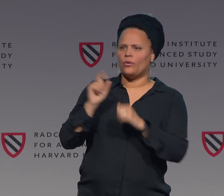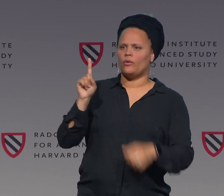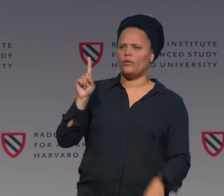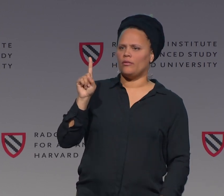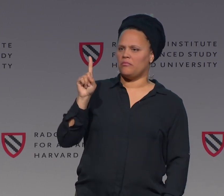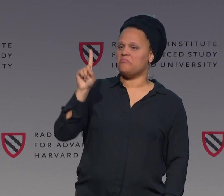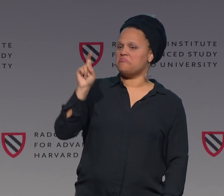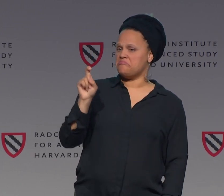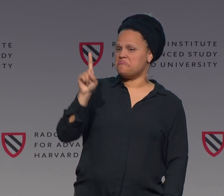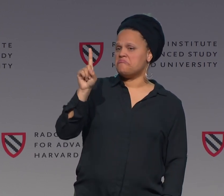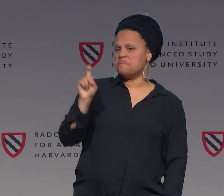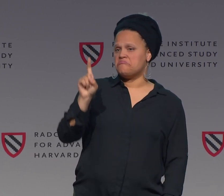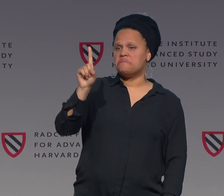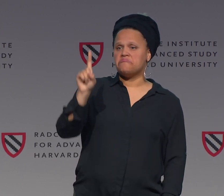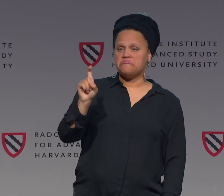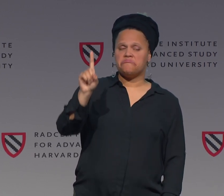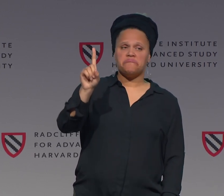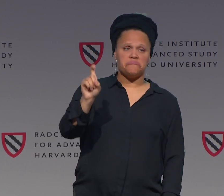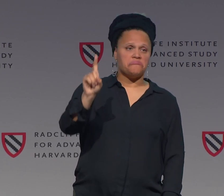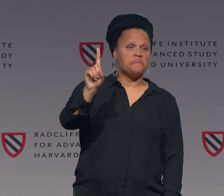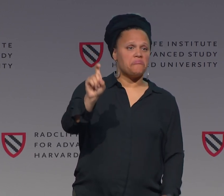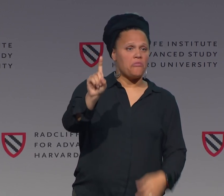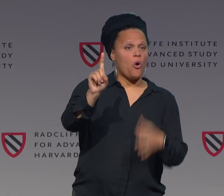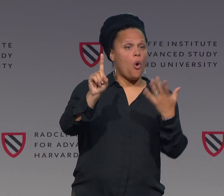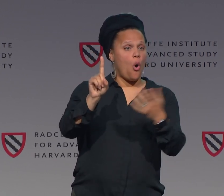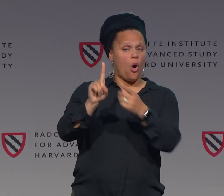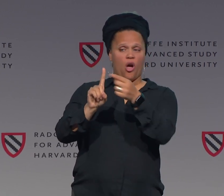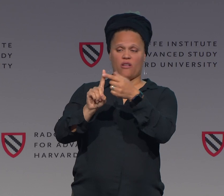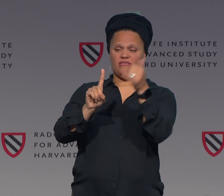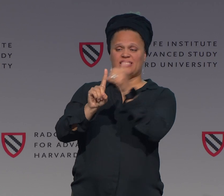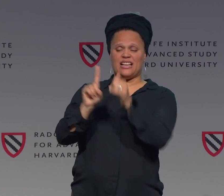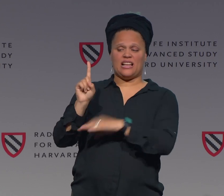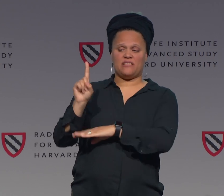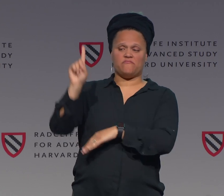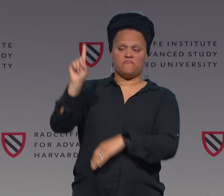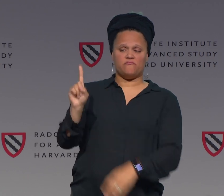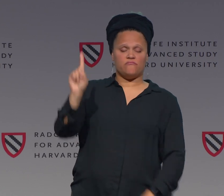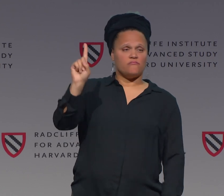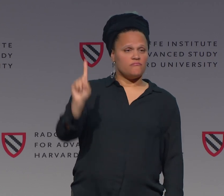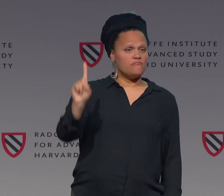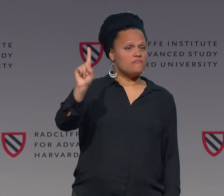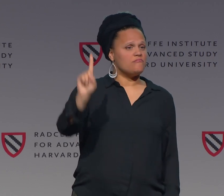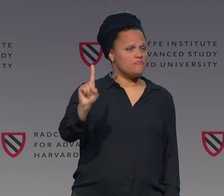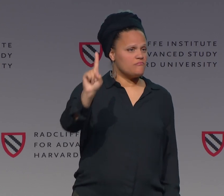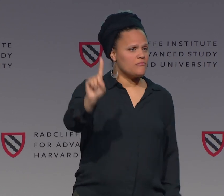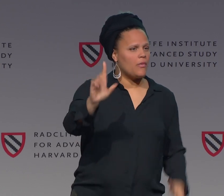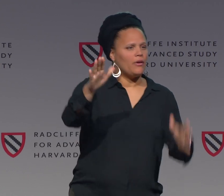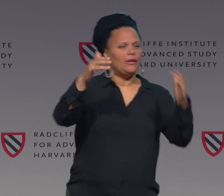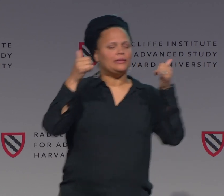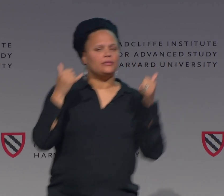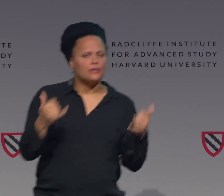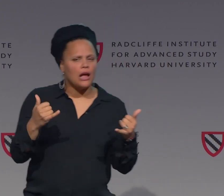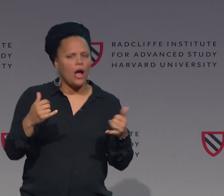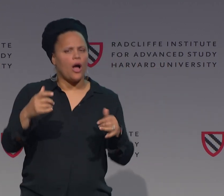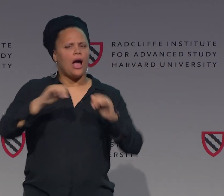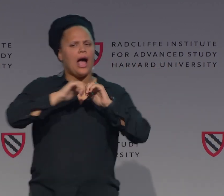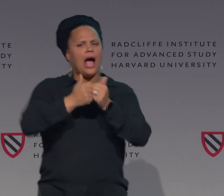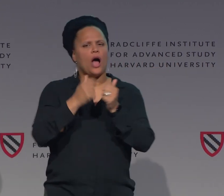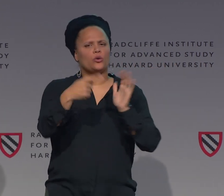you do that movement? Like this, or like this.